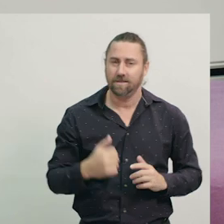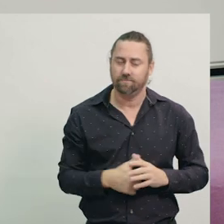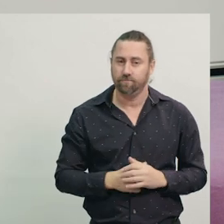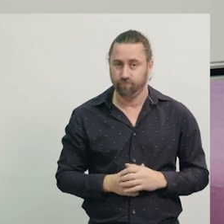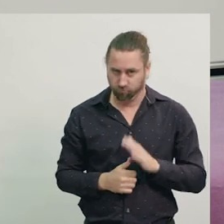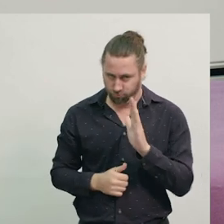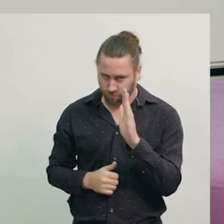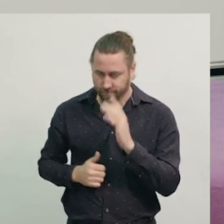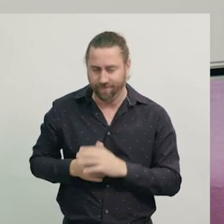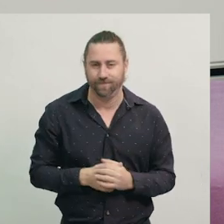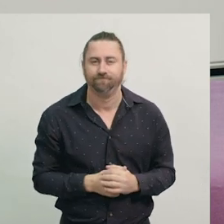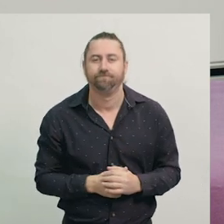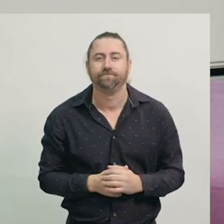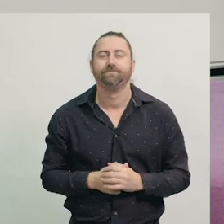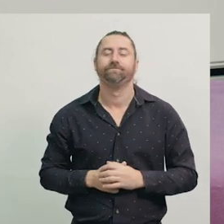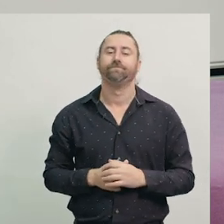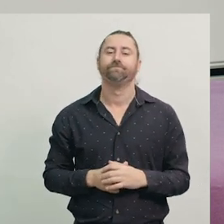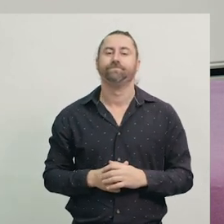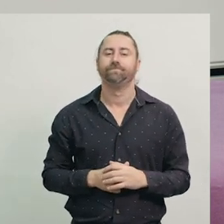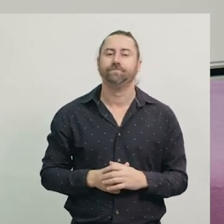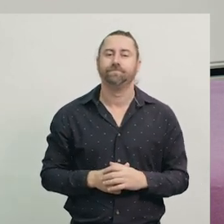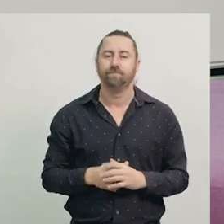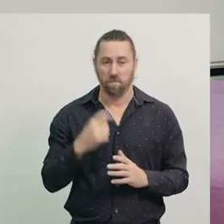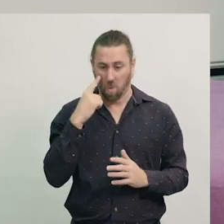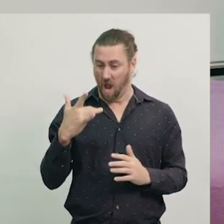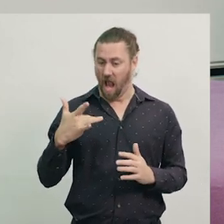All right. Let's look at an explanation of the life cycle of living things.